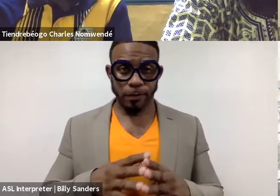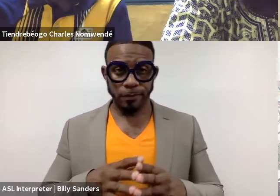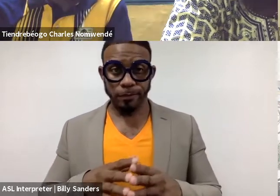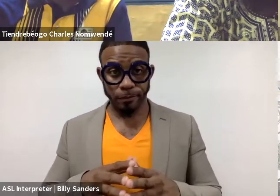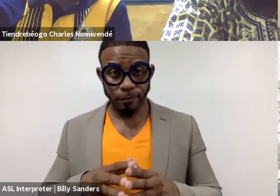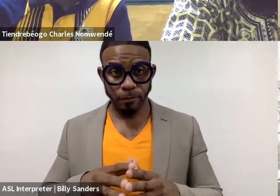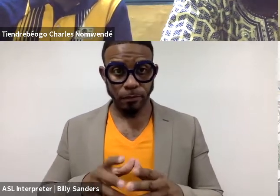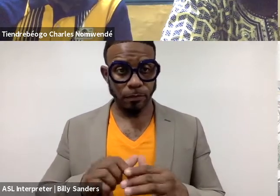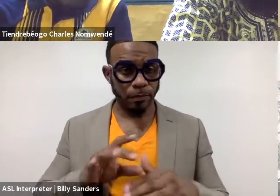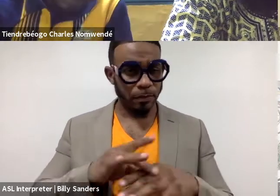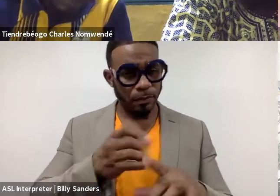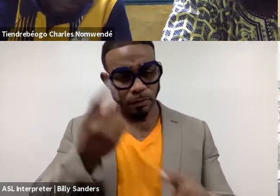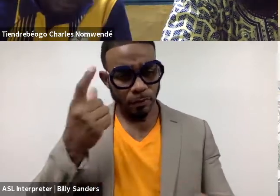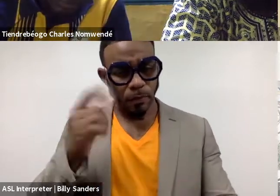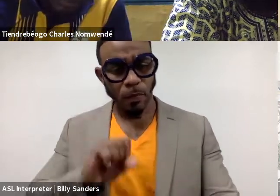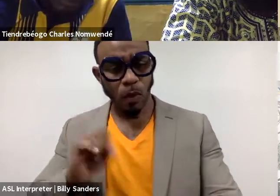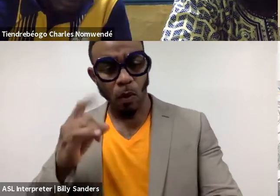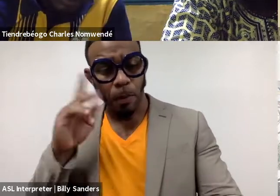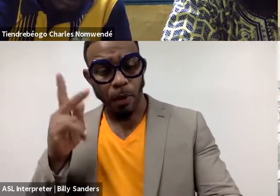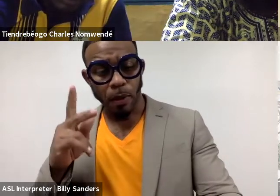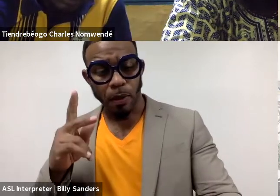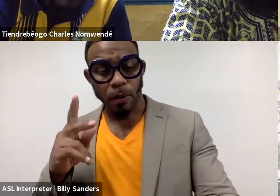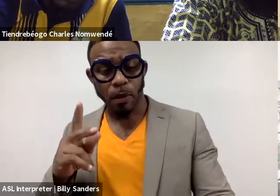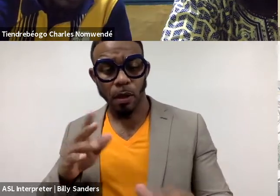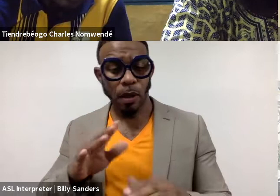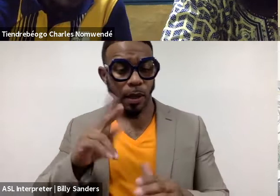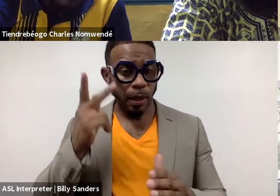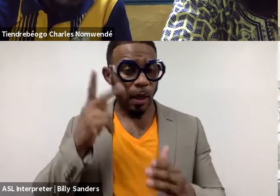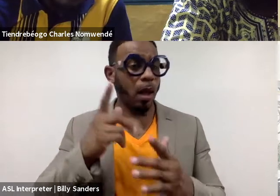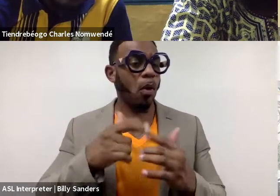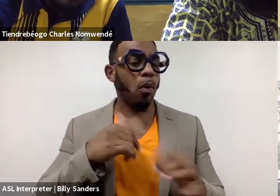In the context, the sociopolitical, economical context of what we're doing what we're doing.